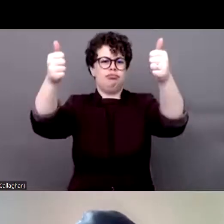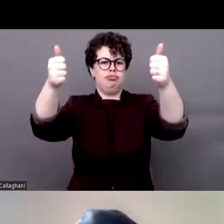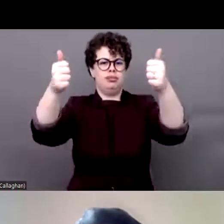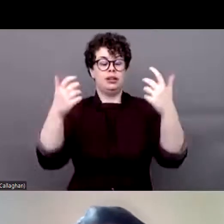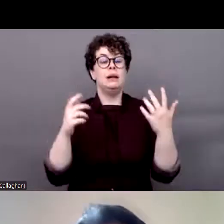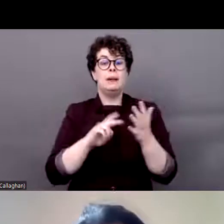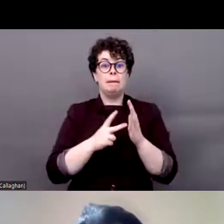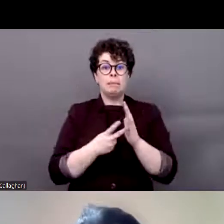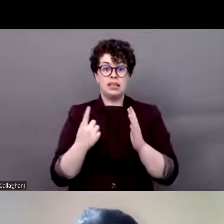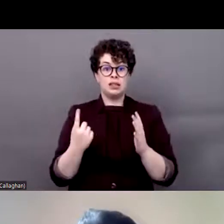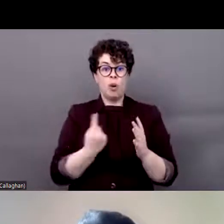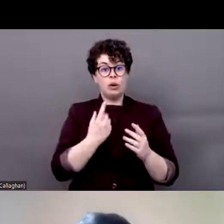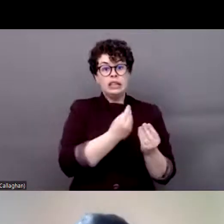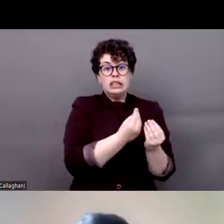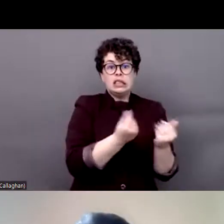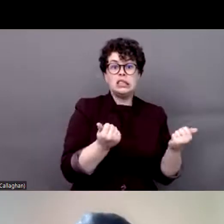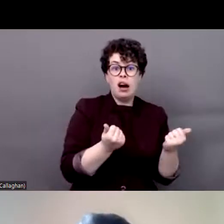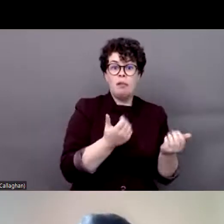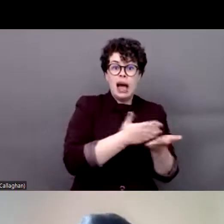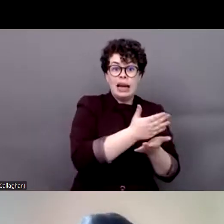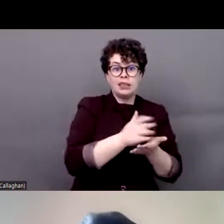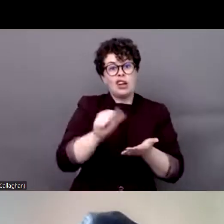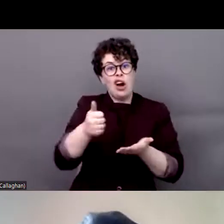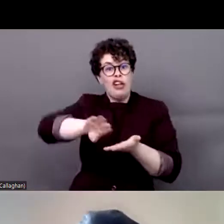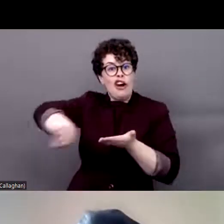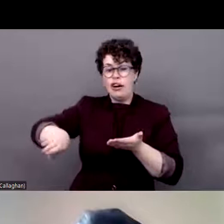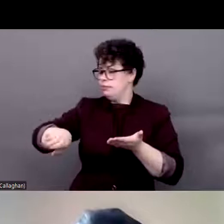us. May God bless you as we continue with this